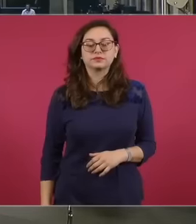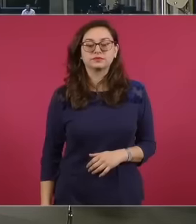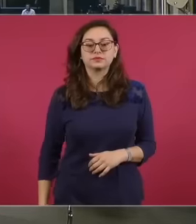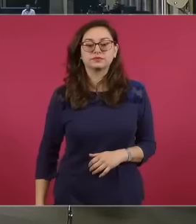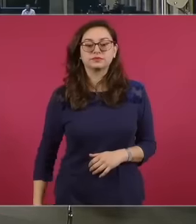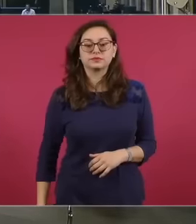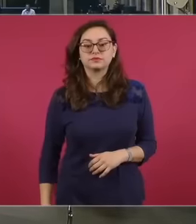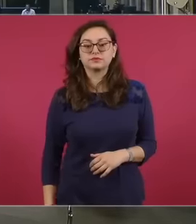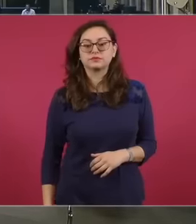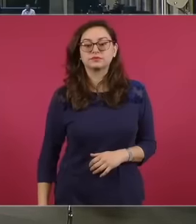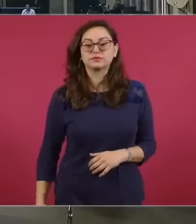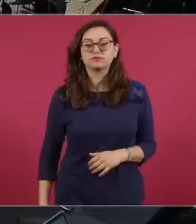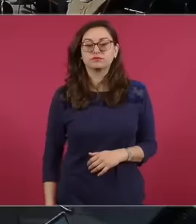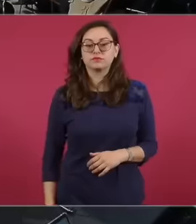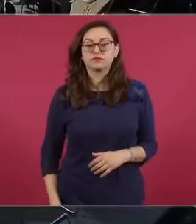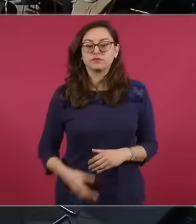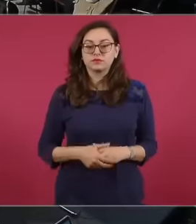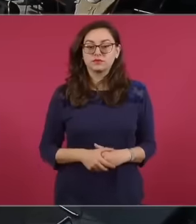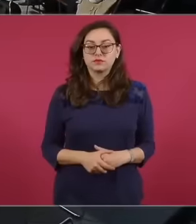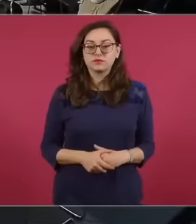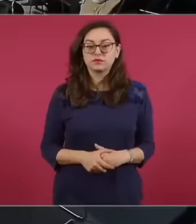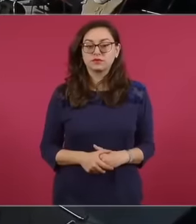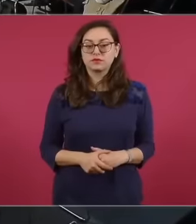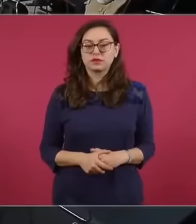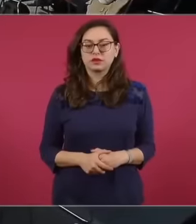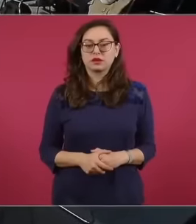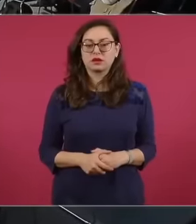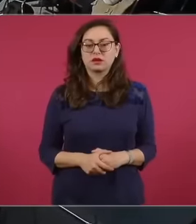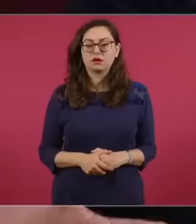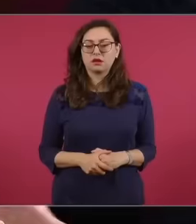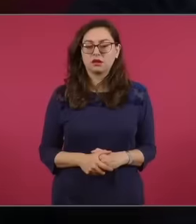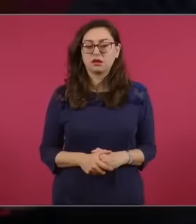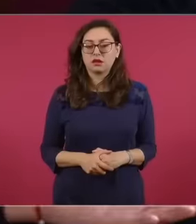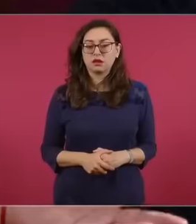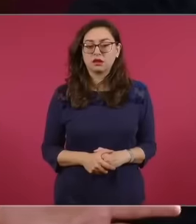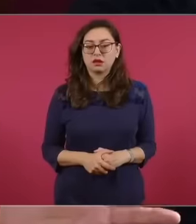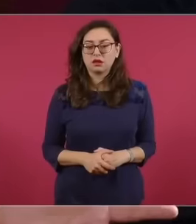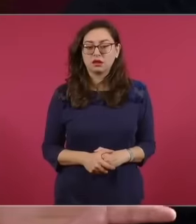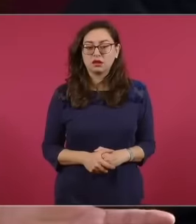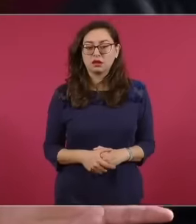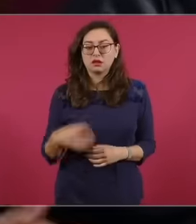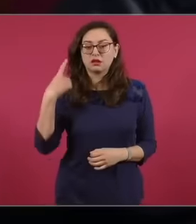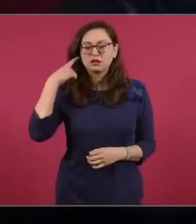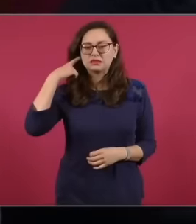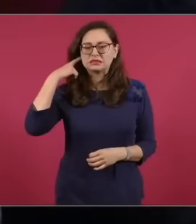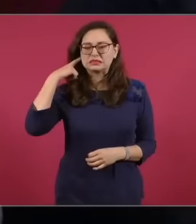you speak many of those countrymen who are in the United States had to abandon their places